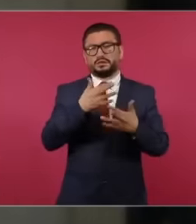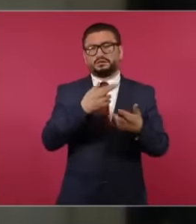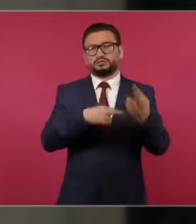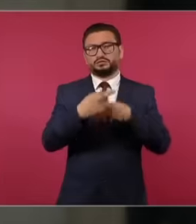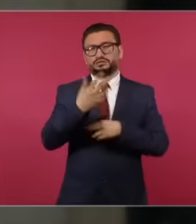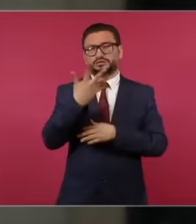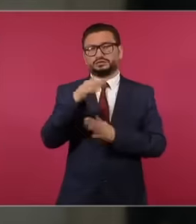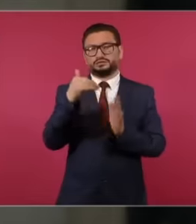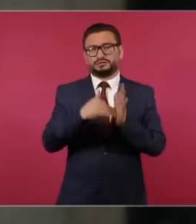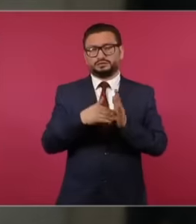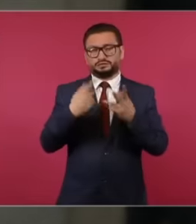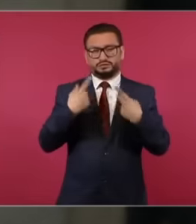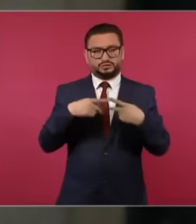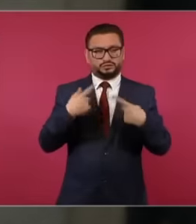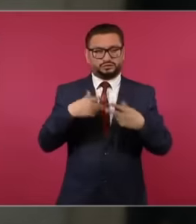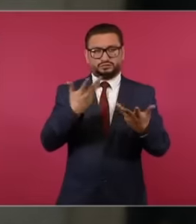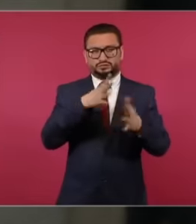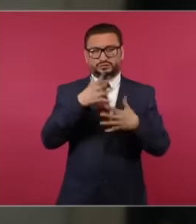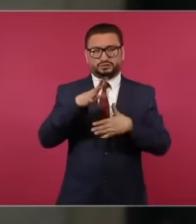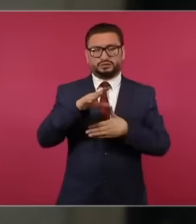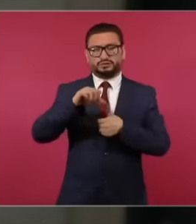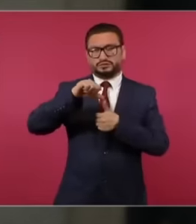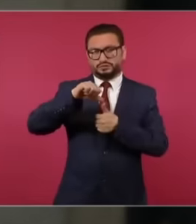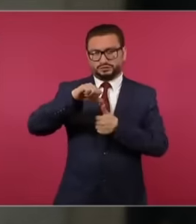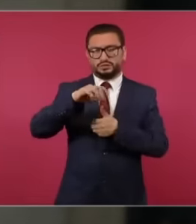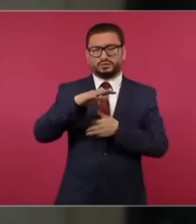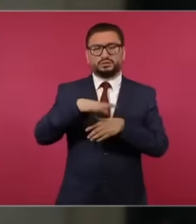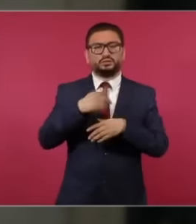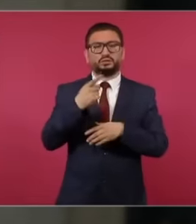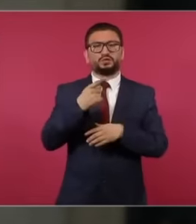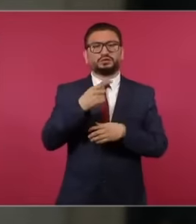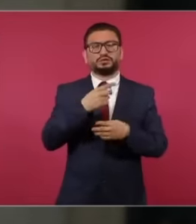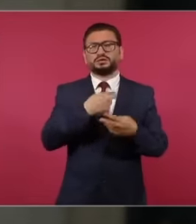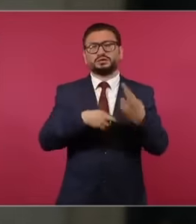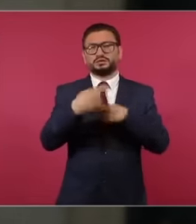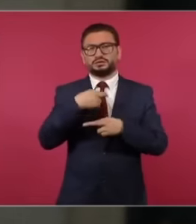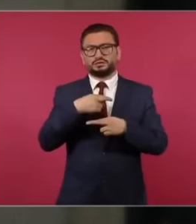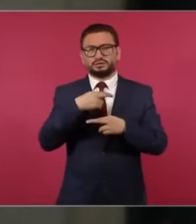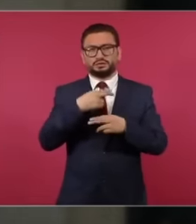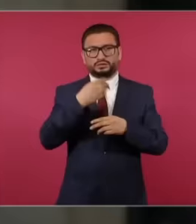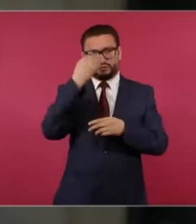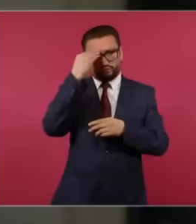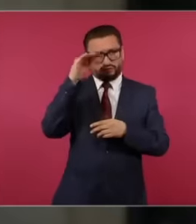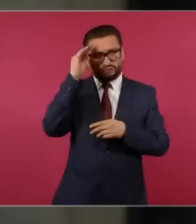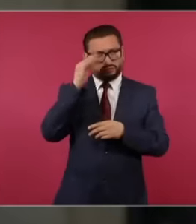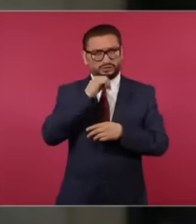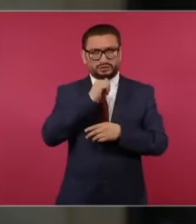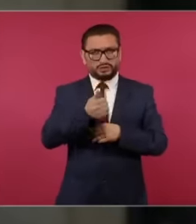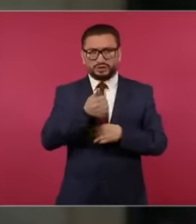this month and the majority were Central Americans. Why are neither Cubans nor Venezuelans returning?